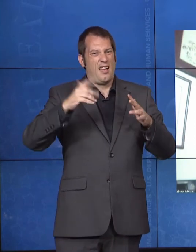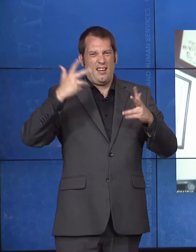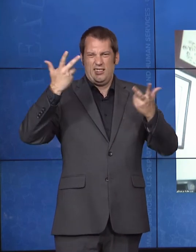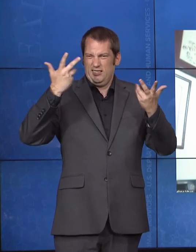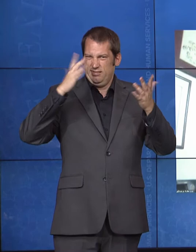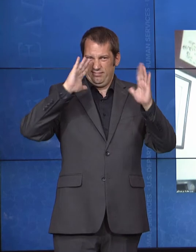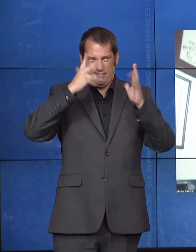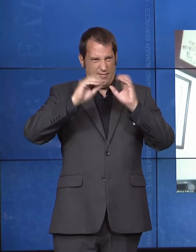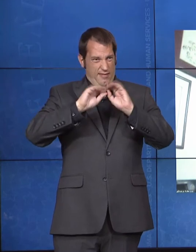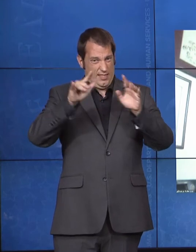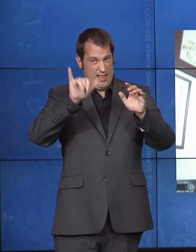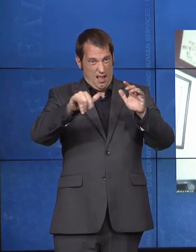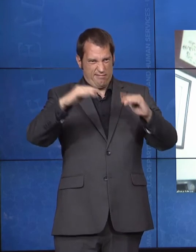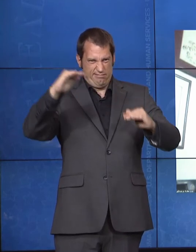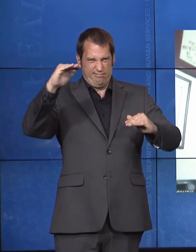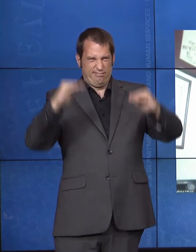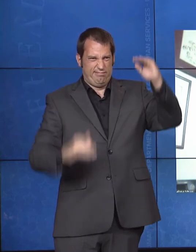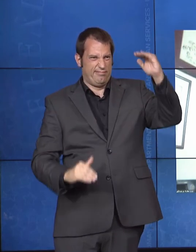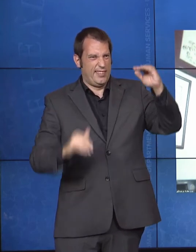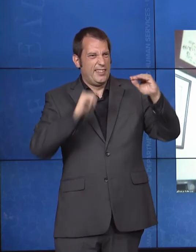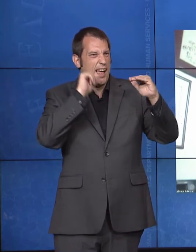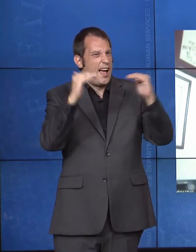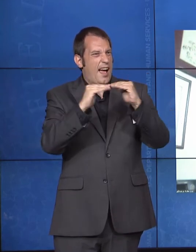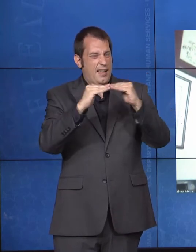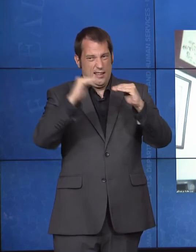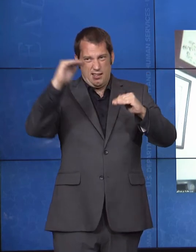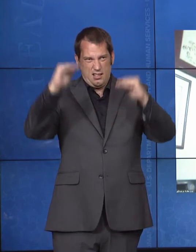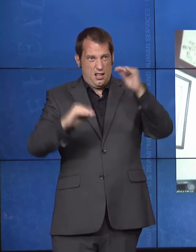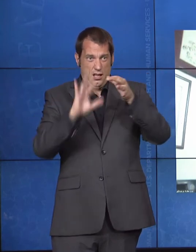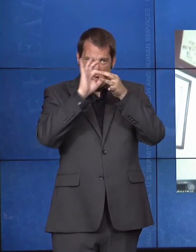impacts, of course, the direct care workforce, whether or not they have access to individuals